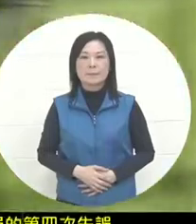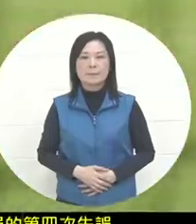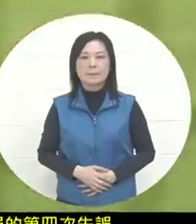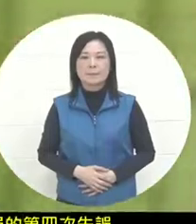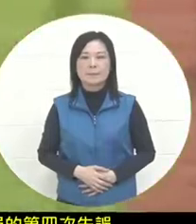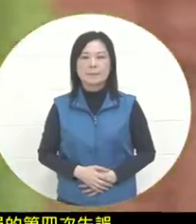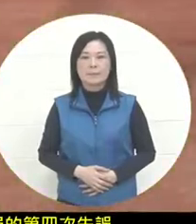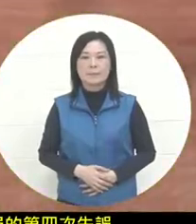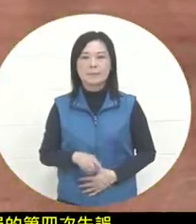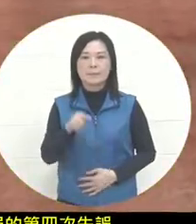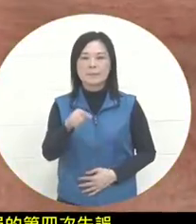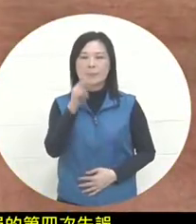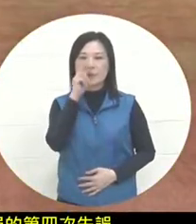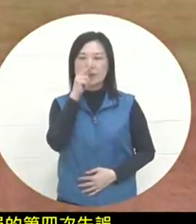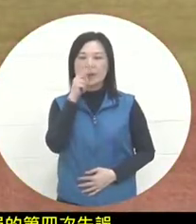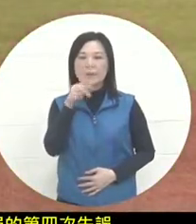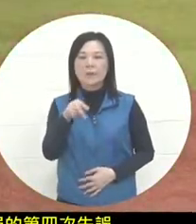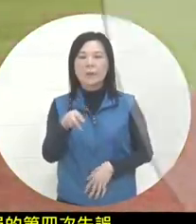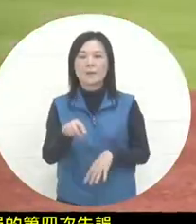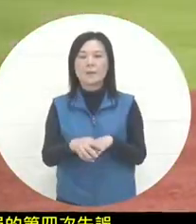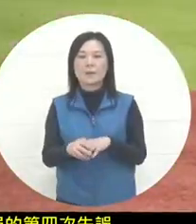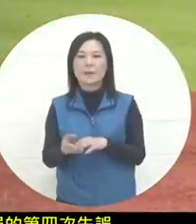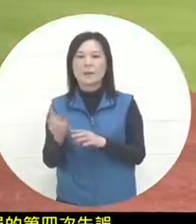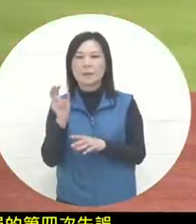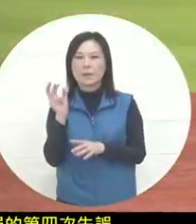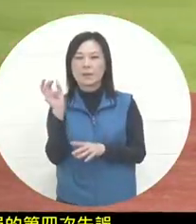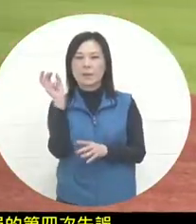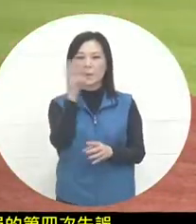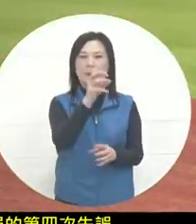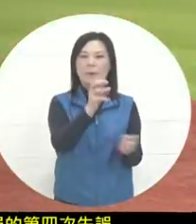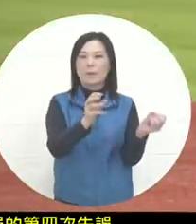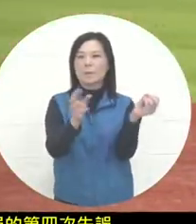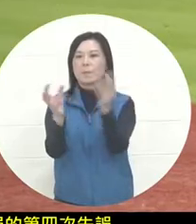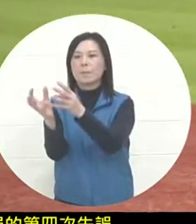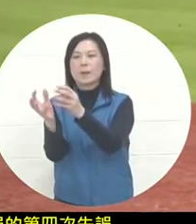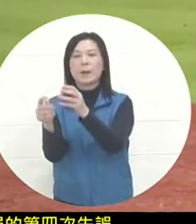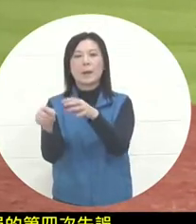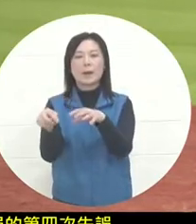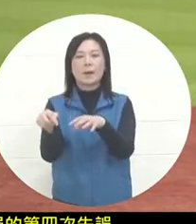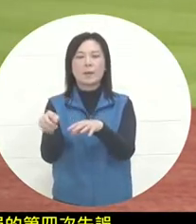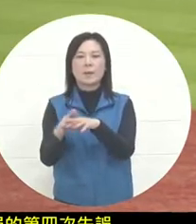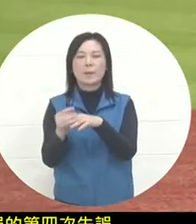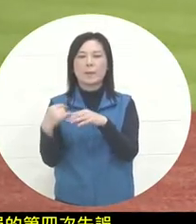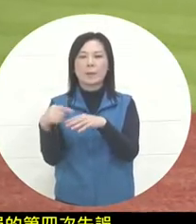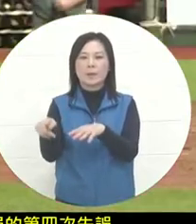This error caused the ball to be deflected and passed to a place close to the dugout. It